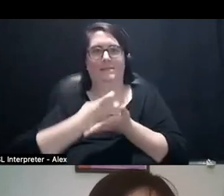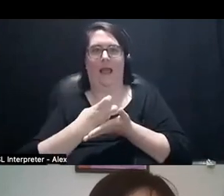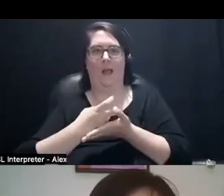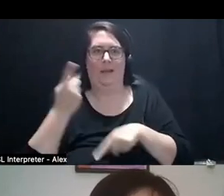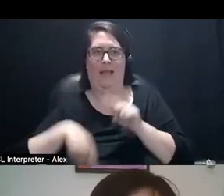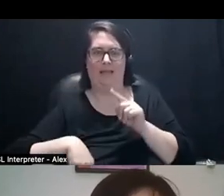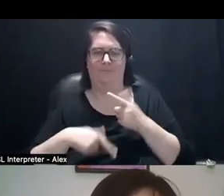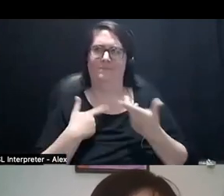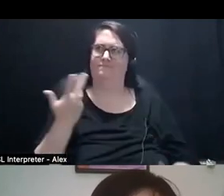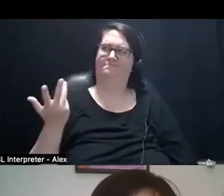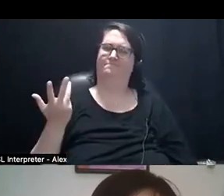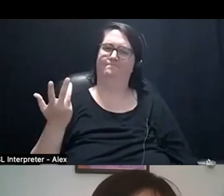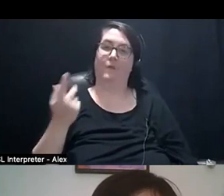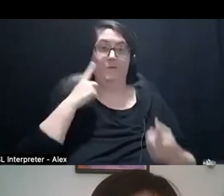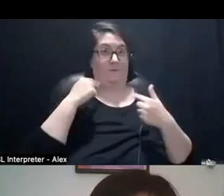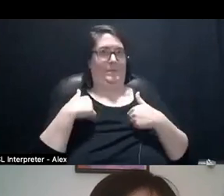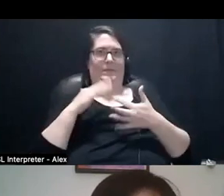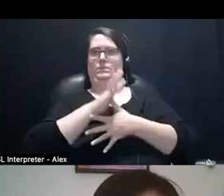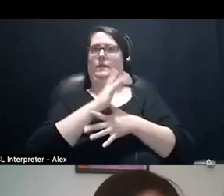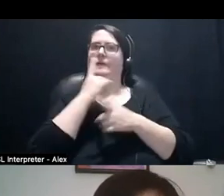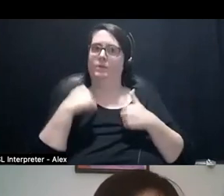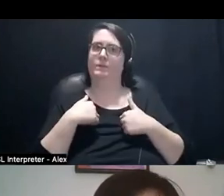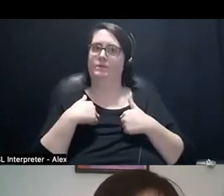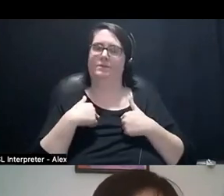So I think that was for me the thing, all the things. *chuckles*